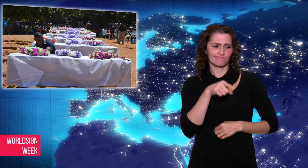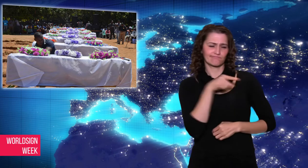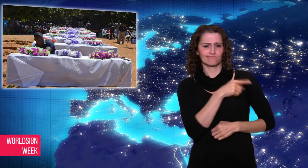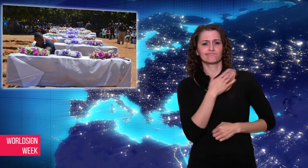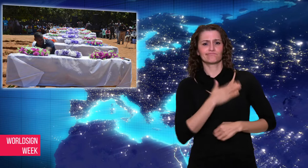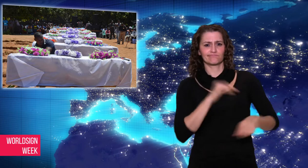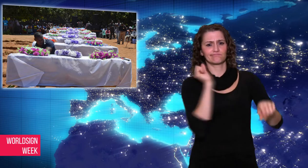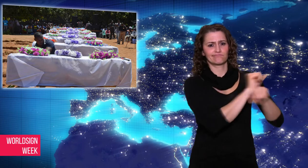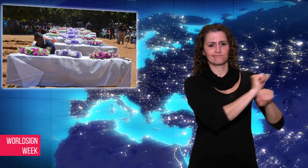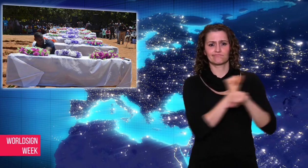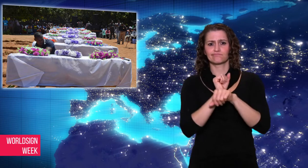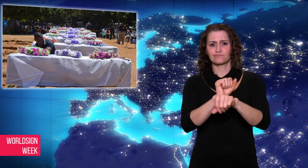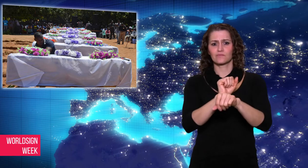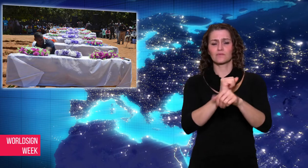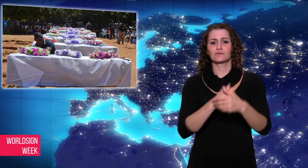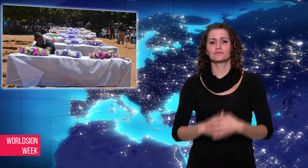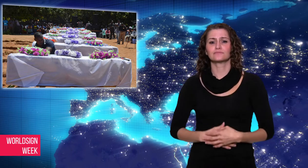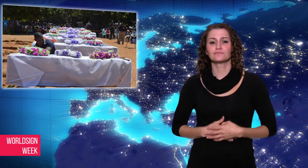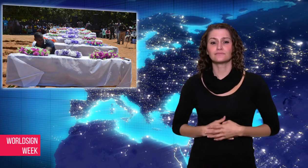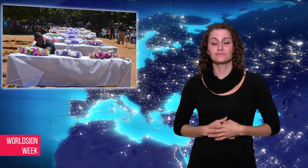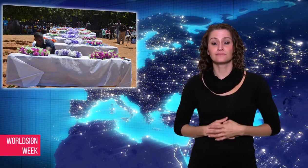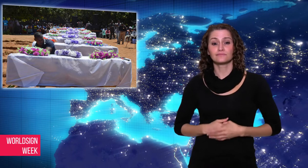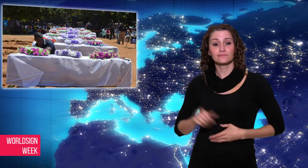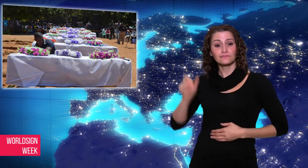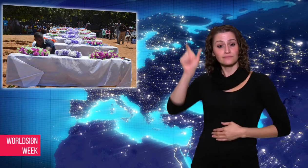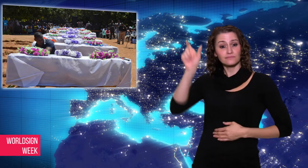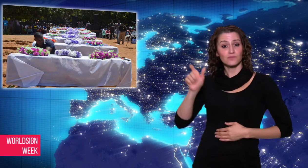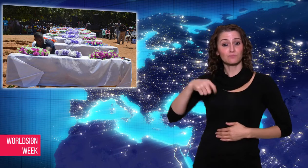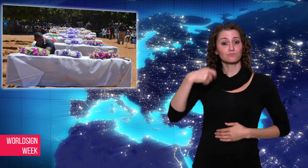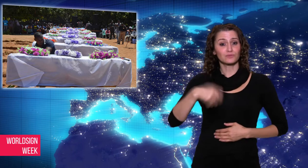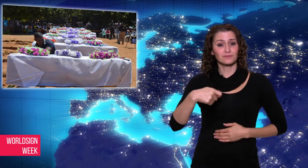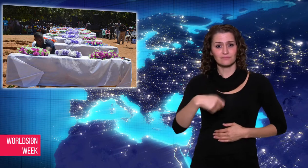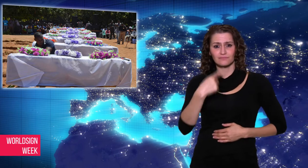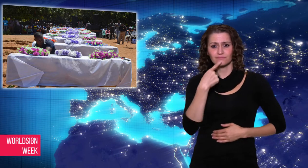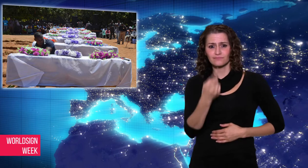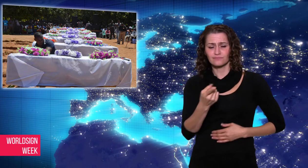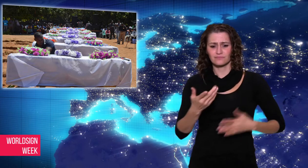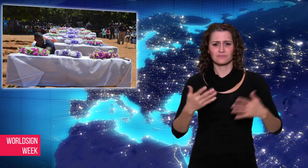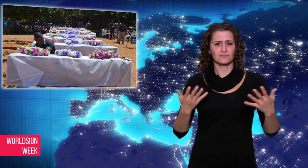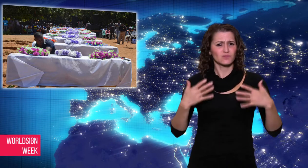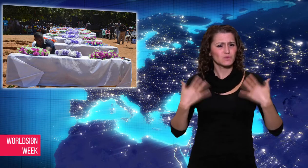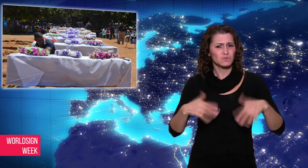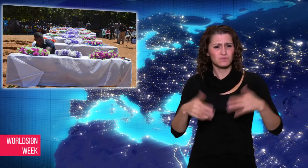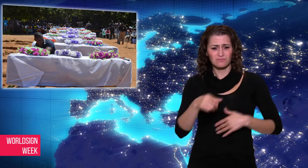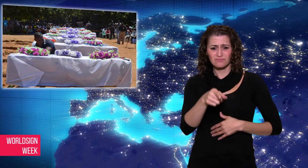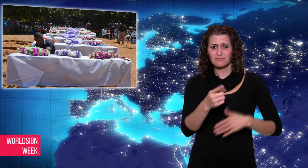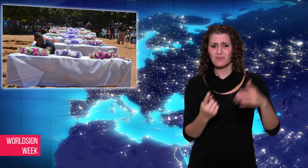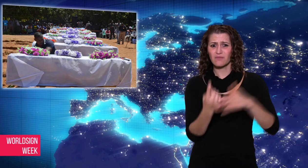steering to someone not